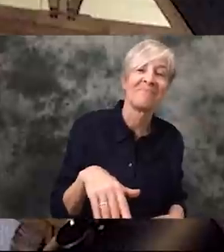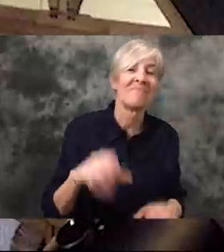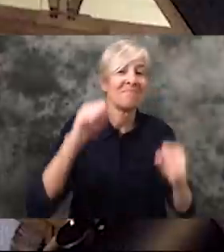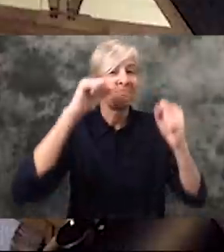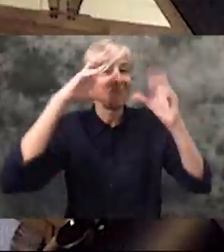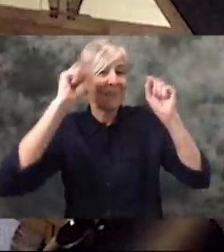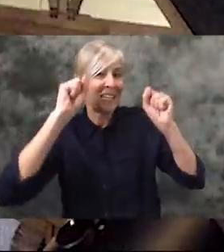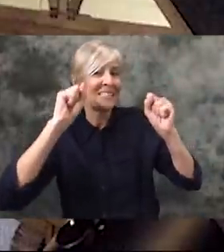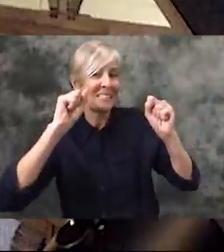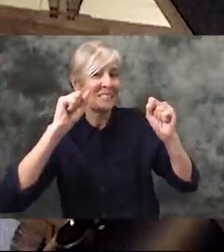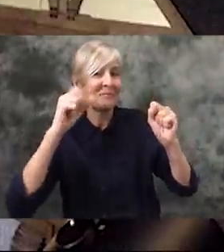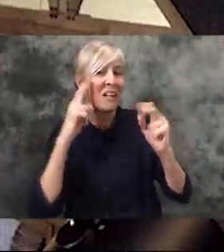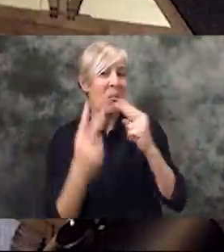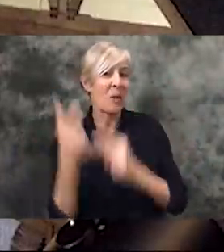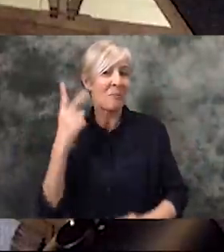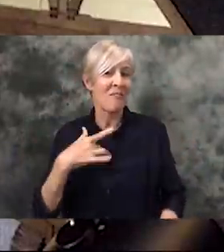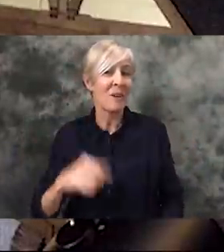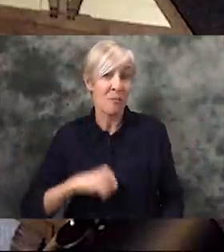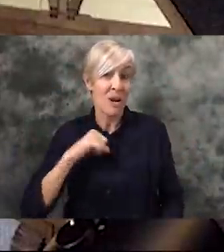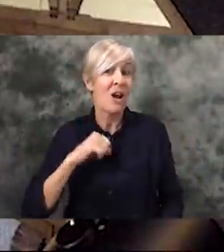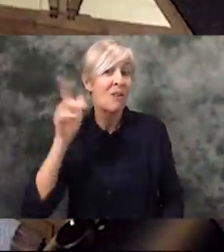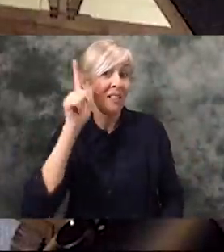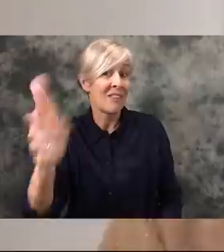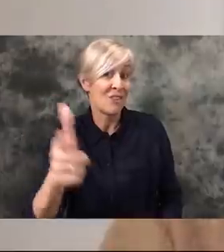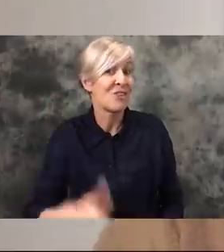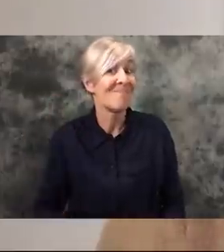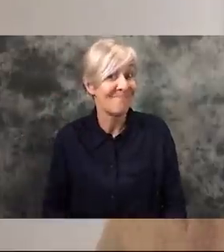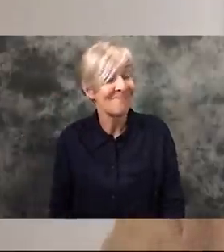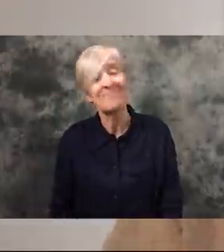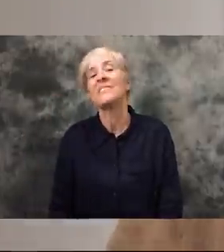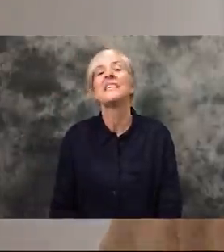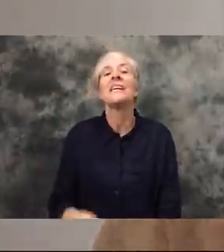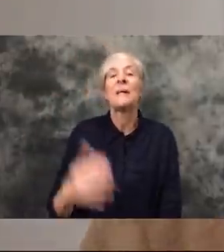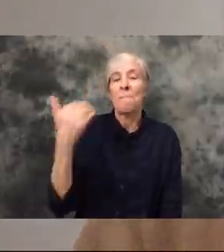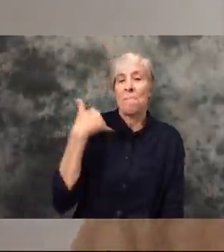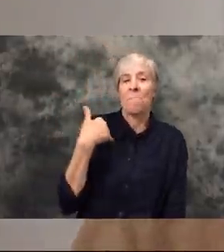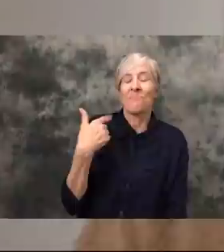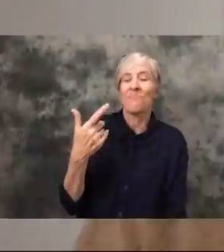amazingness that we can look back on and be proud. We were joking earlier about just the